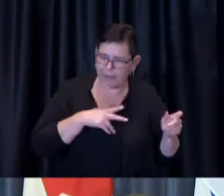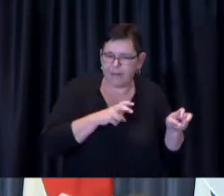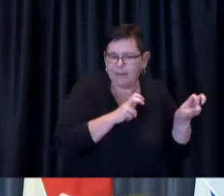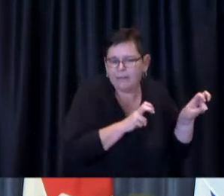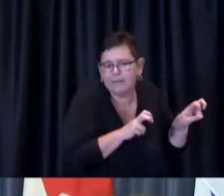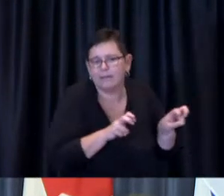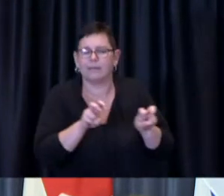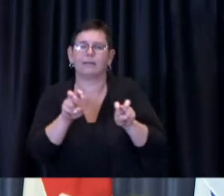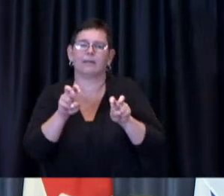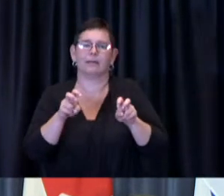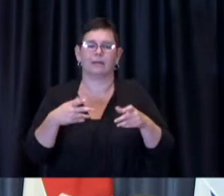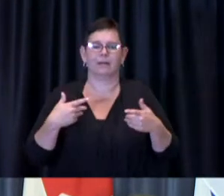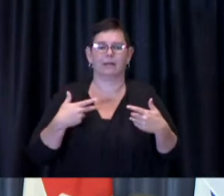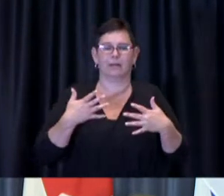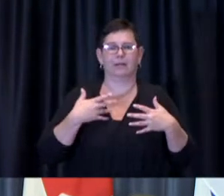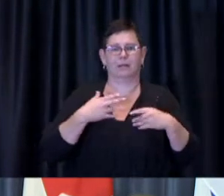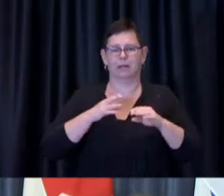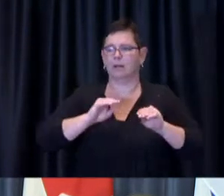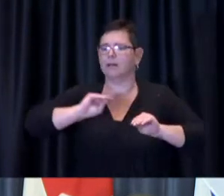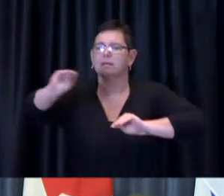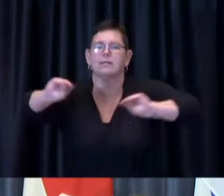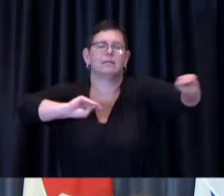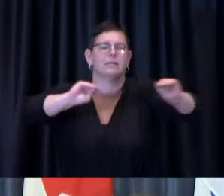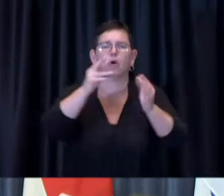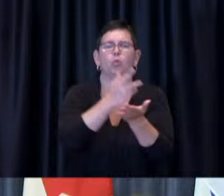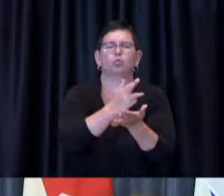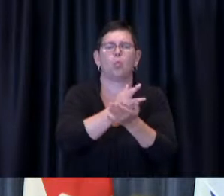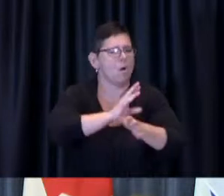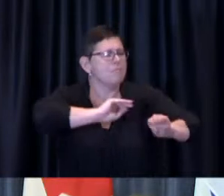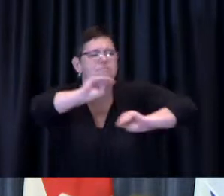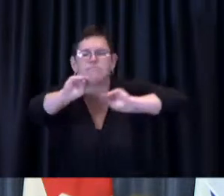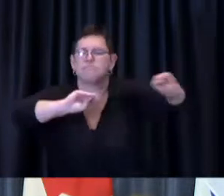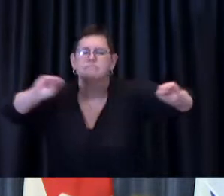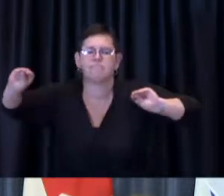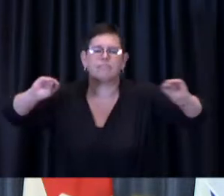Dr. de Villa actually said in her remarks we're going to increase the number of mobile teams